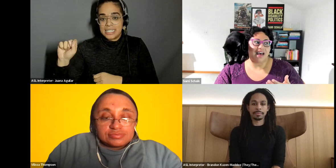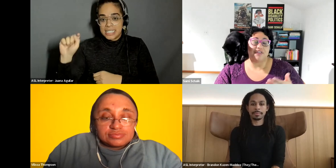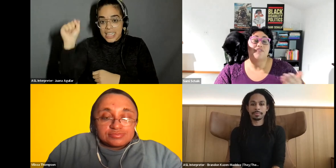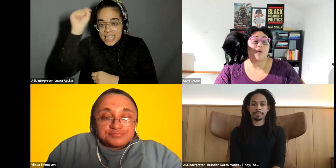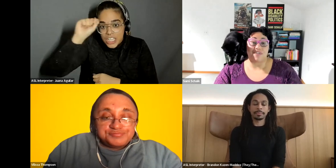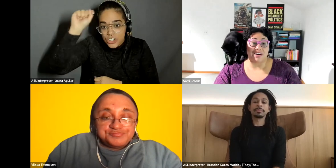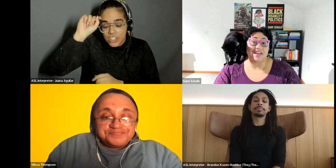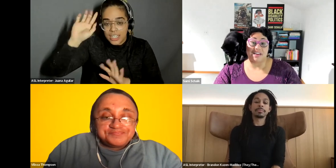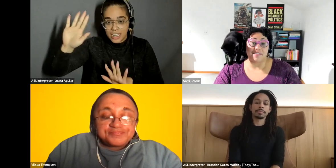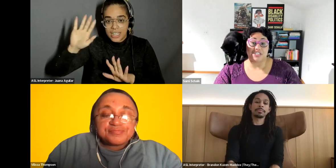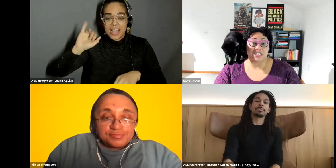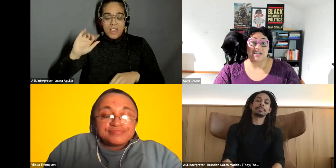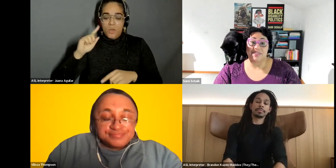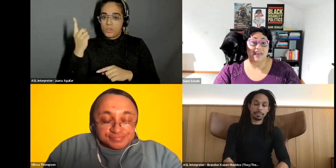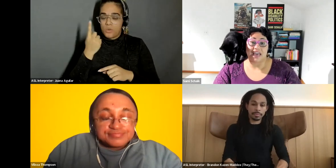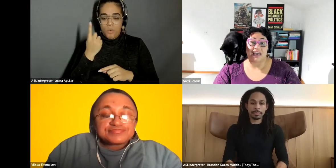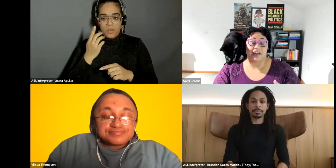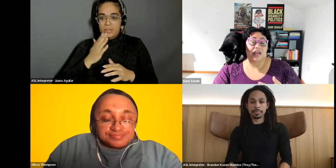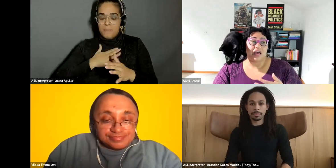Sami Schalk: at the forefront of innovation and thinking and